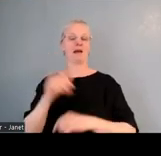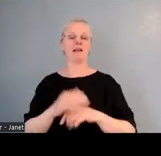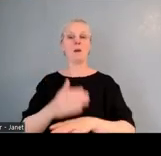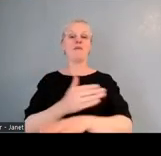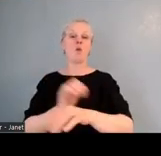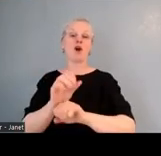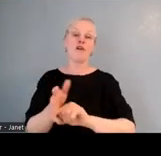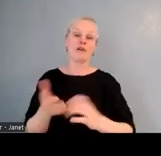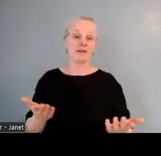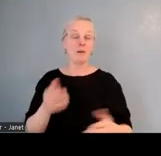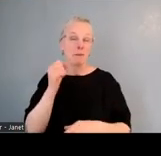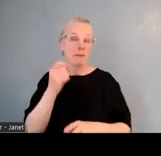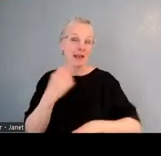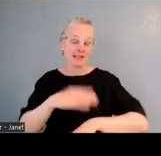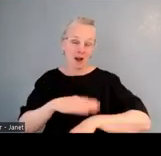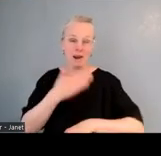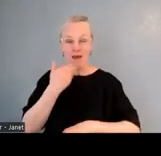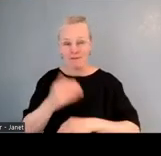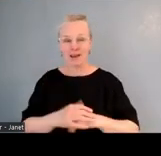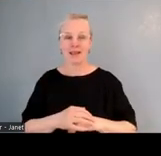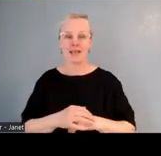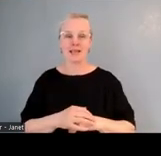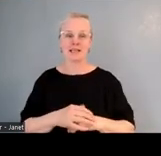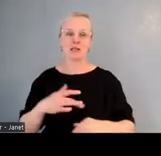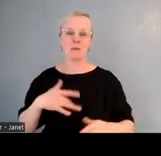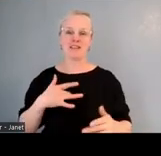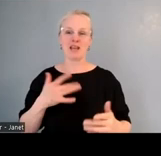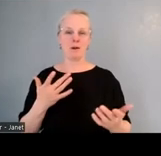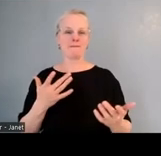and there were probably some slight differences in the teaching world at that point.